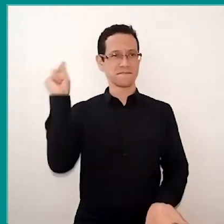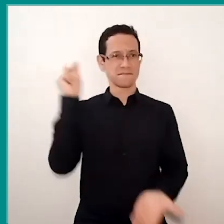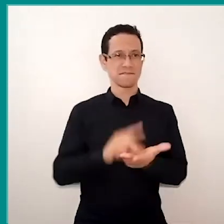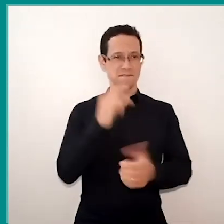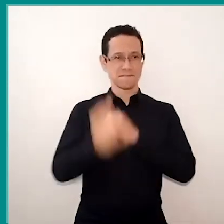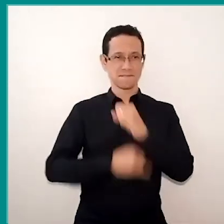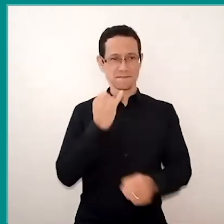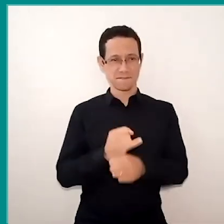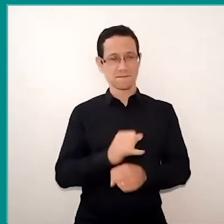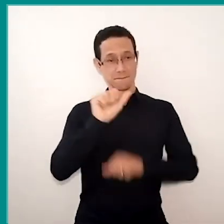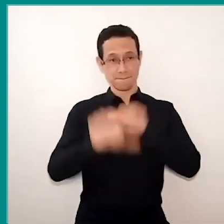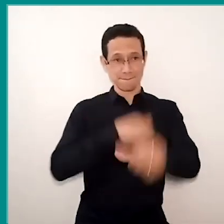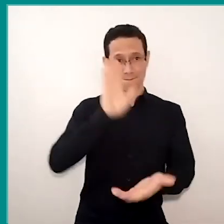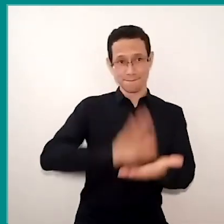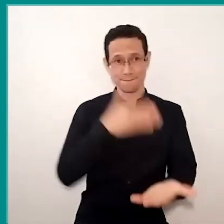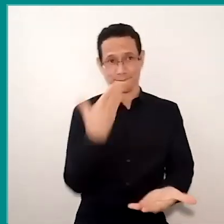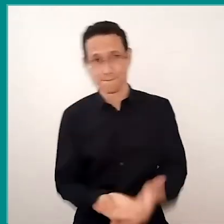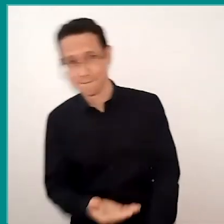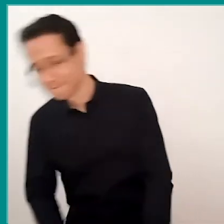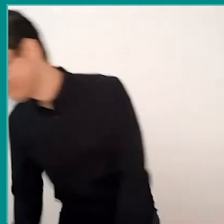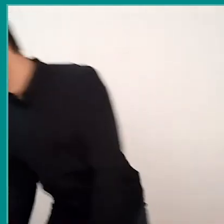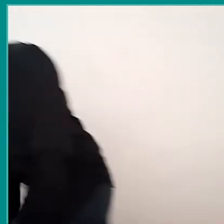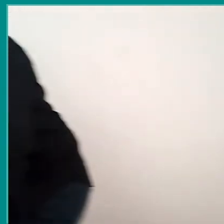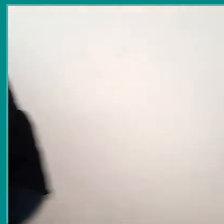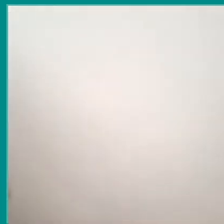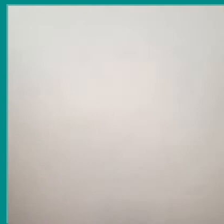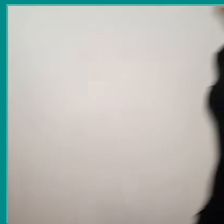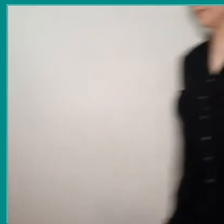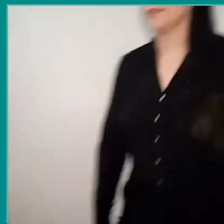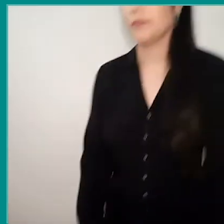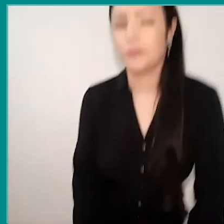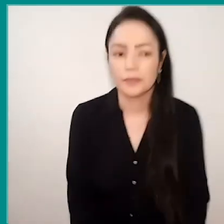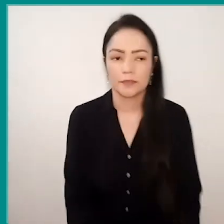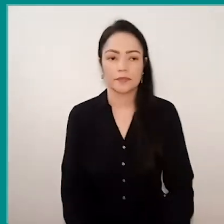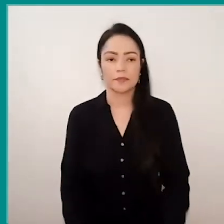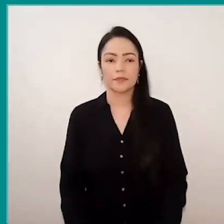So, work on this education media within the school is, in fact, emerging,